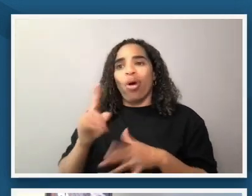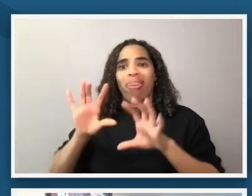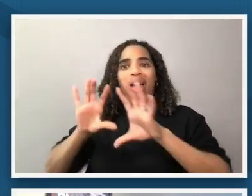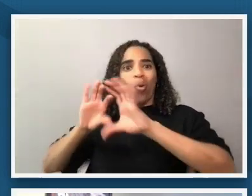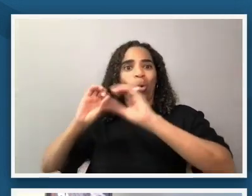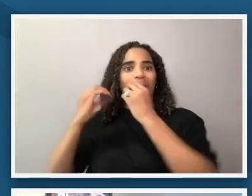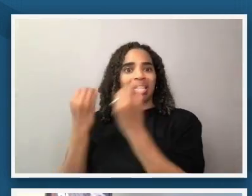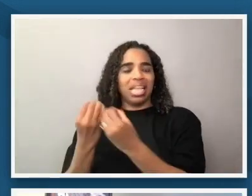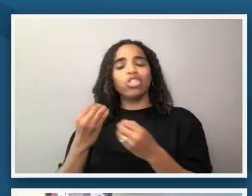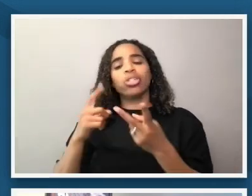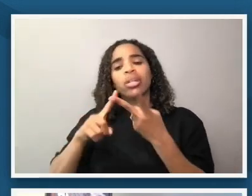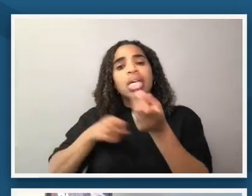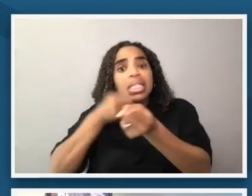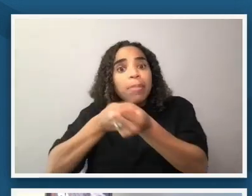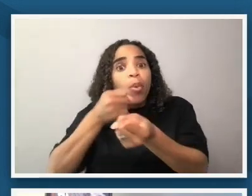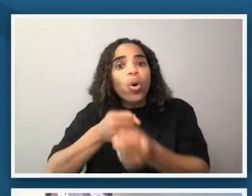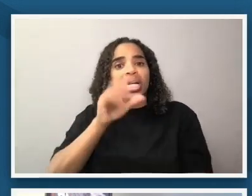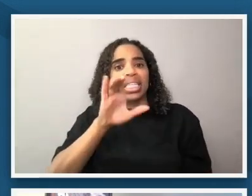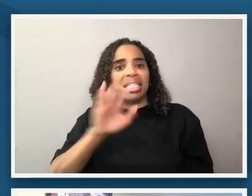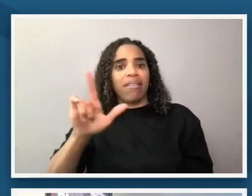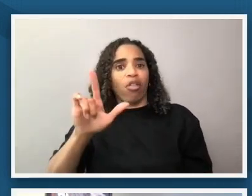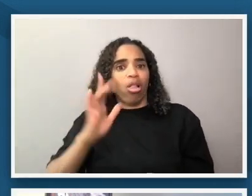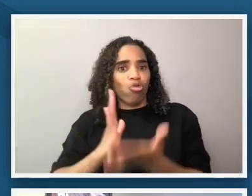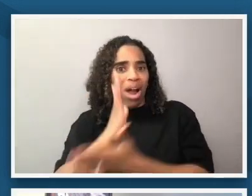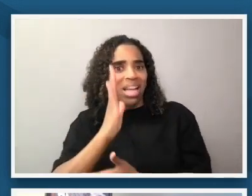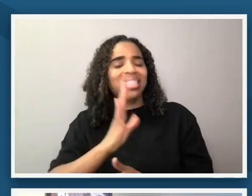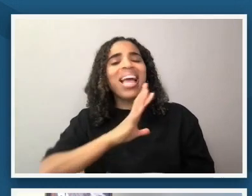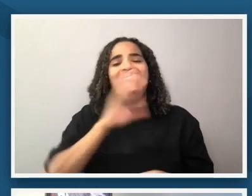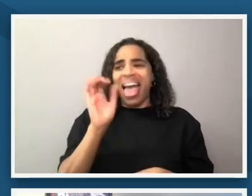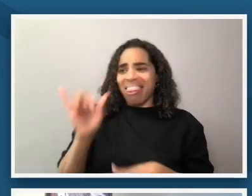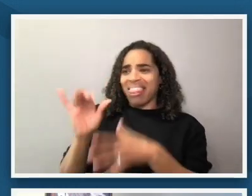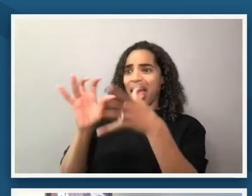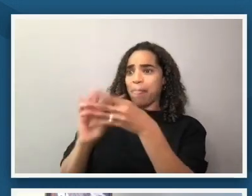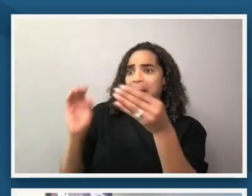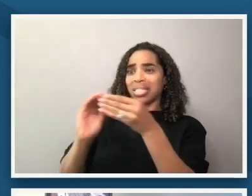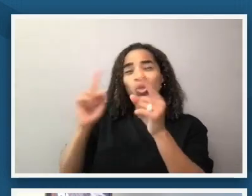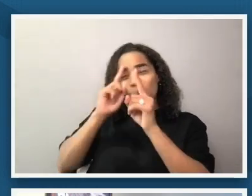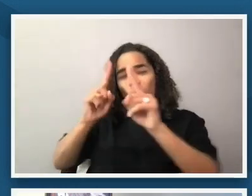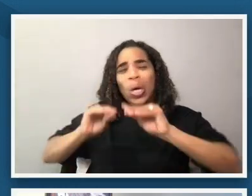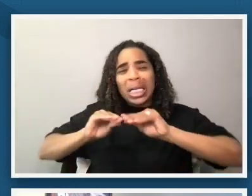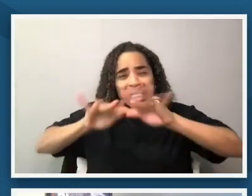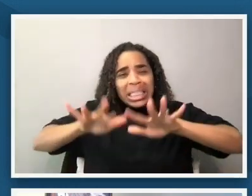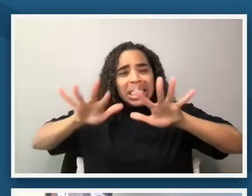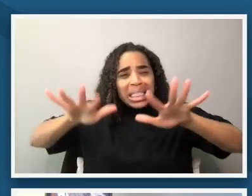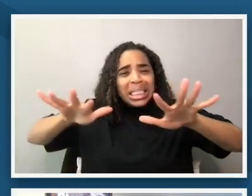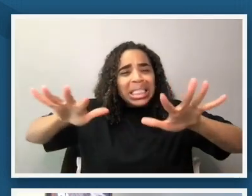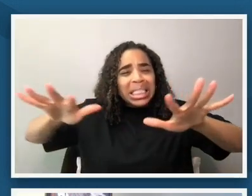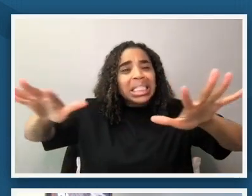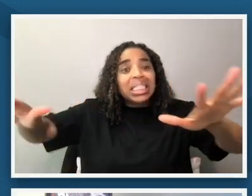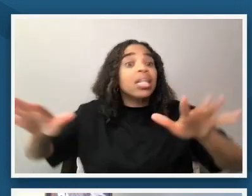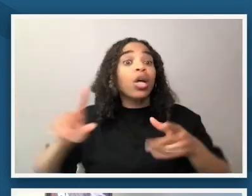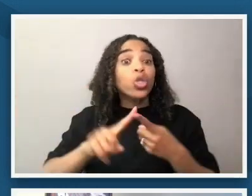and to carry its message to